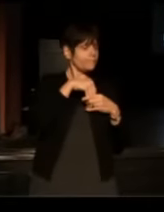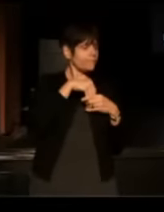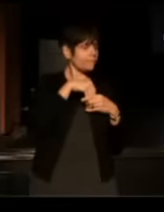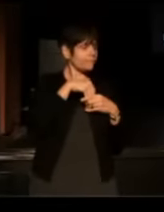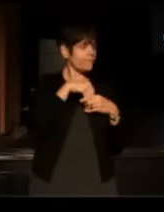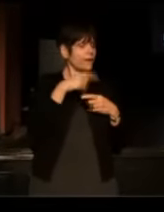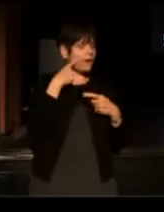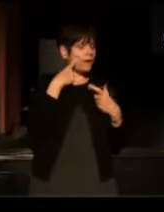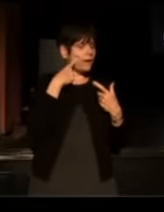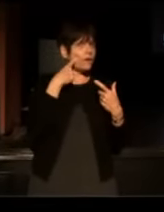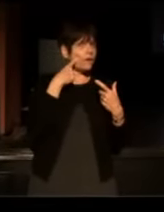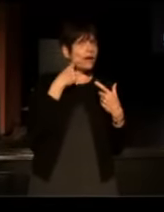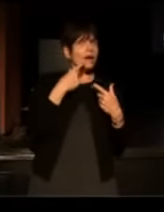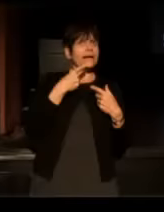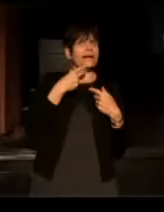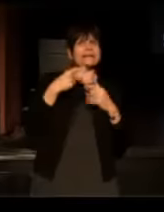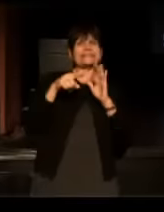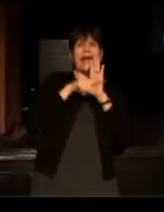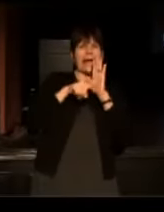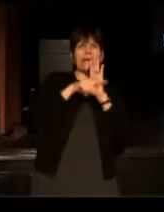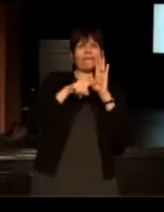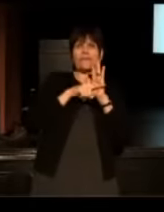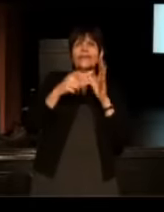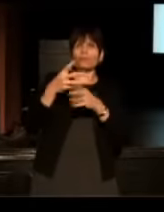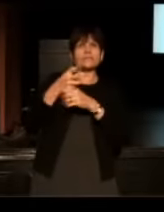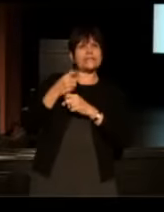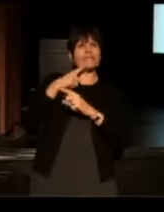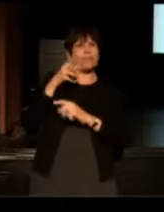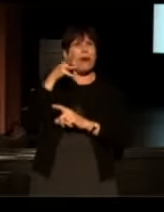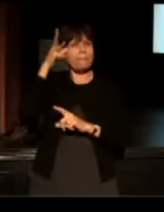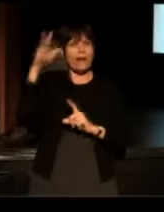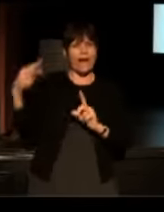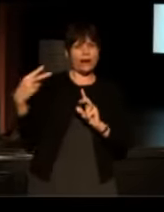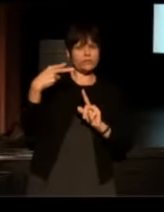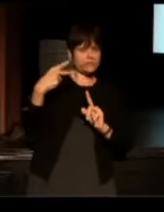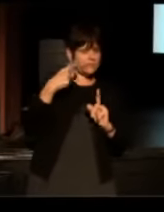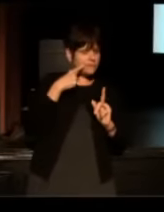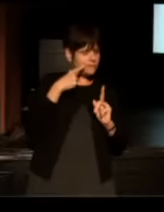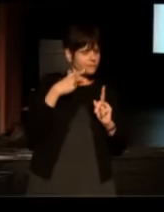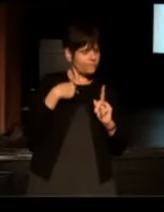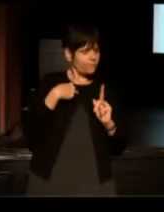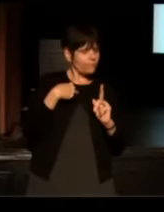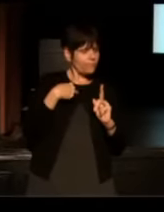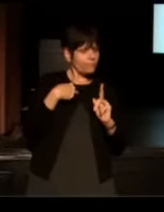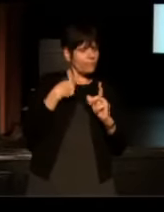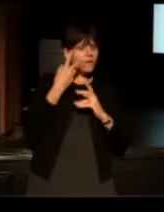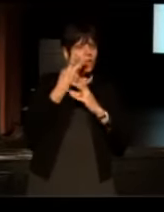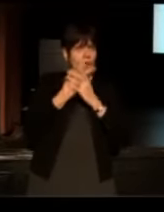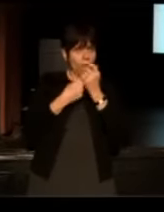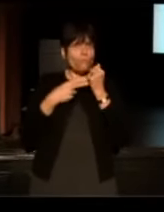by my parents at three years old. I fell in love with words and language